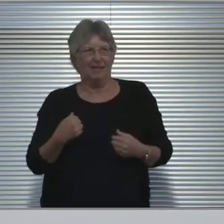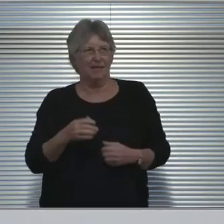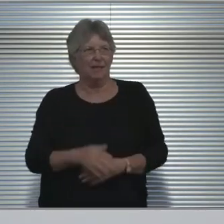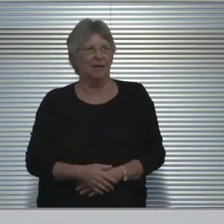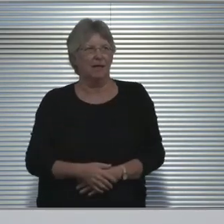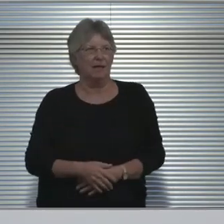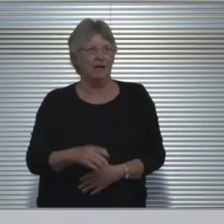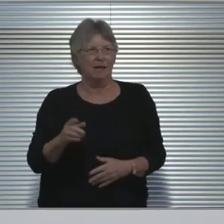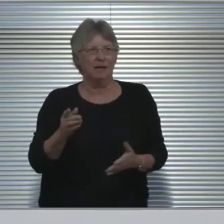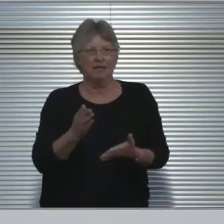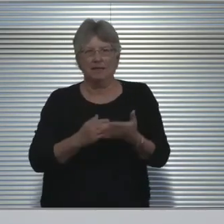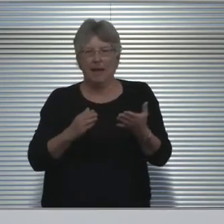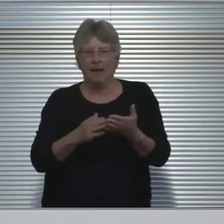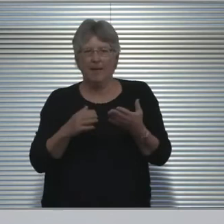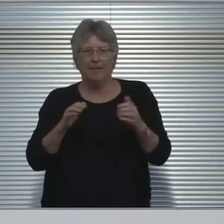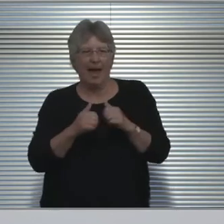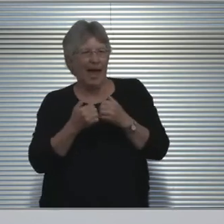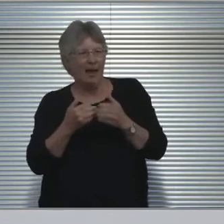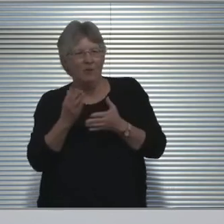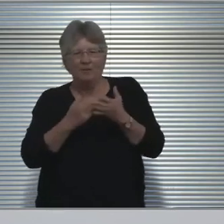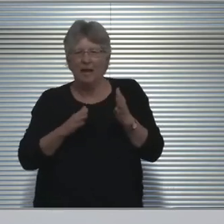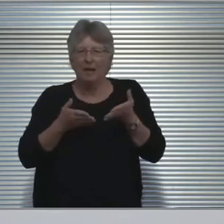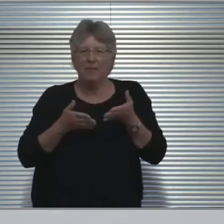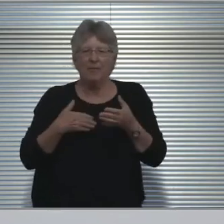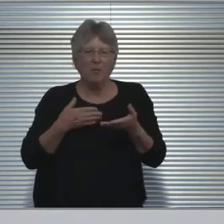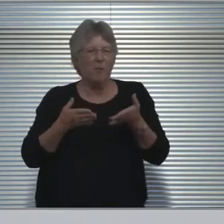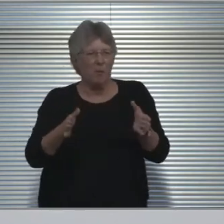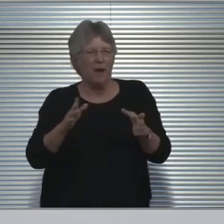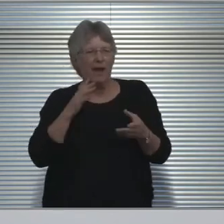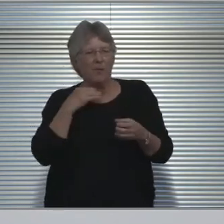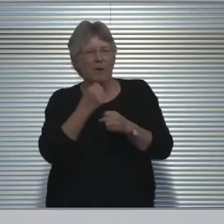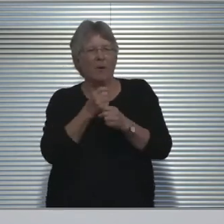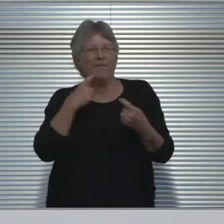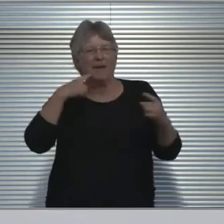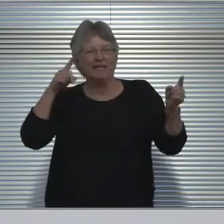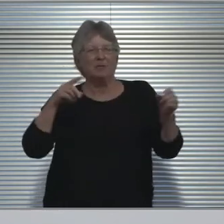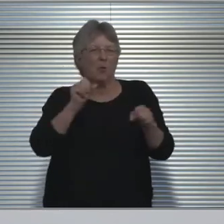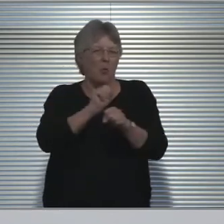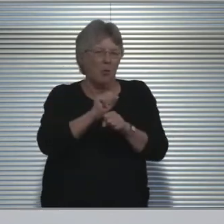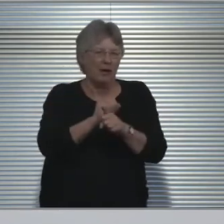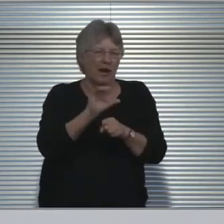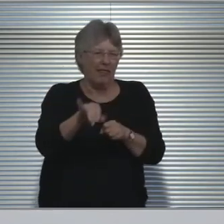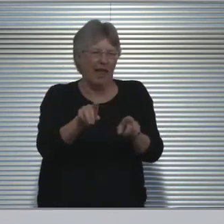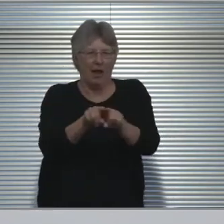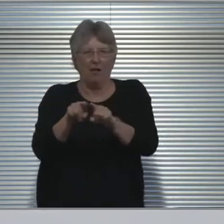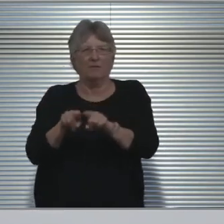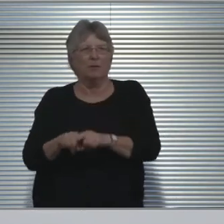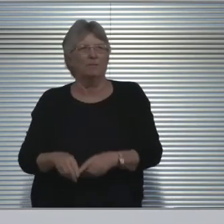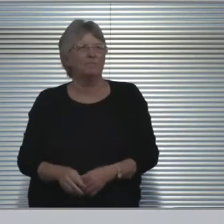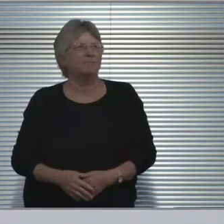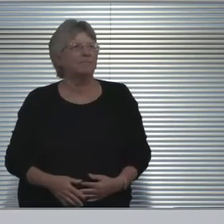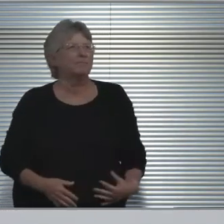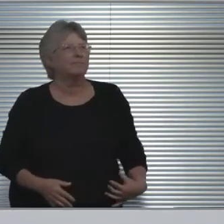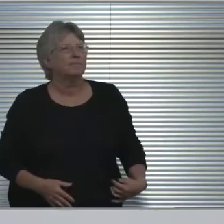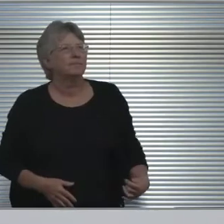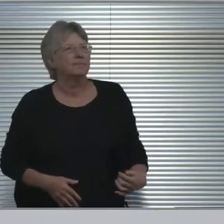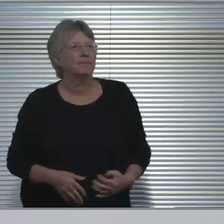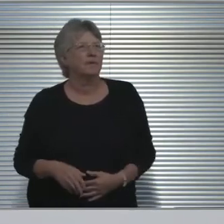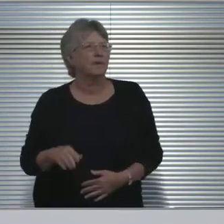somehow some way in a very safe way, so we're working on those pieces as well. Next slide please, Phases III and IV.